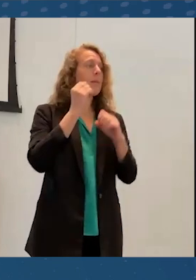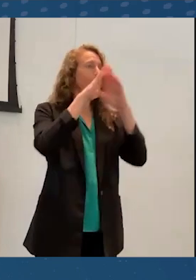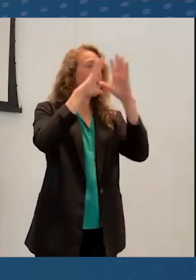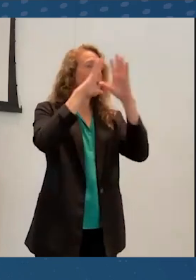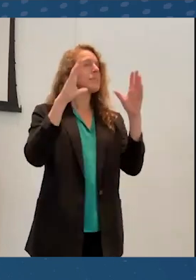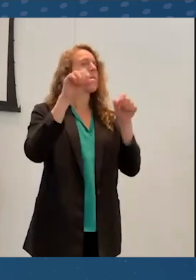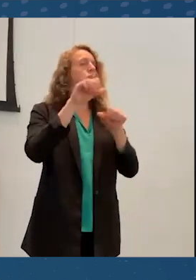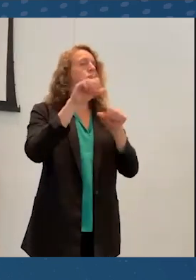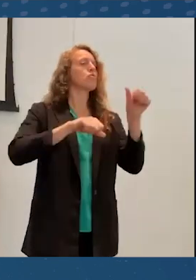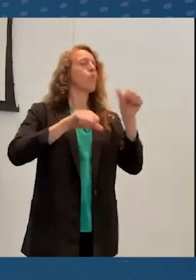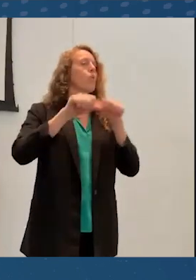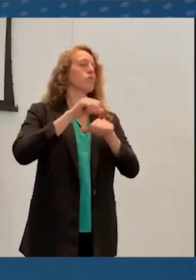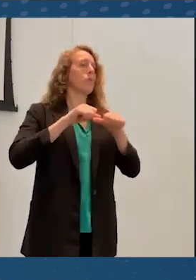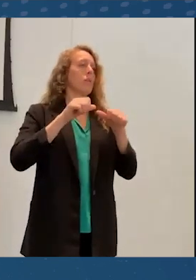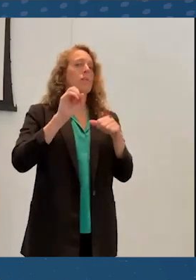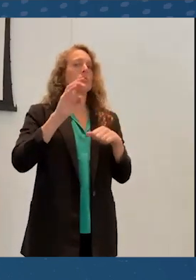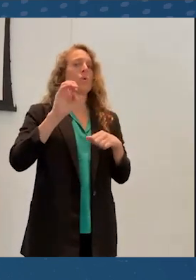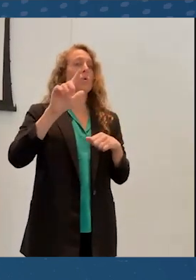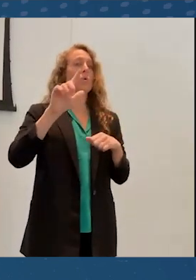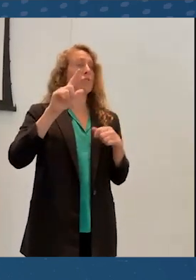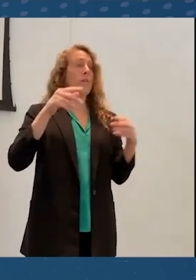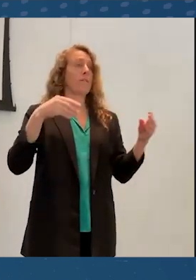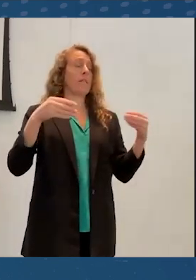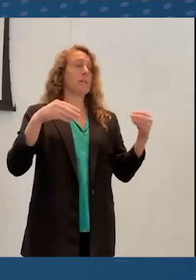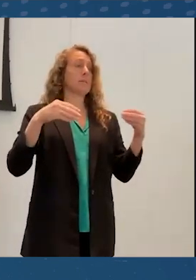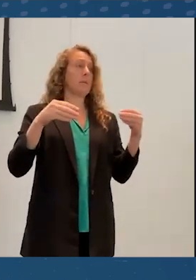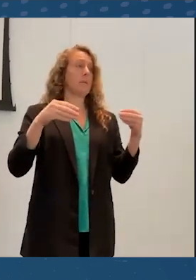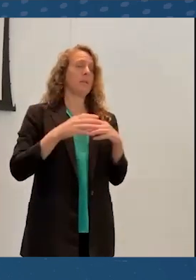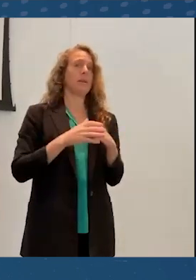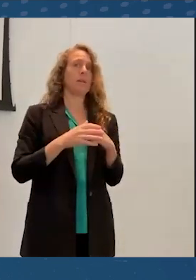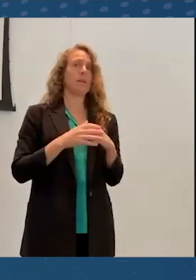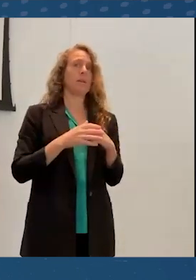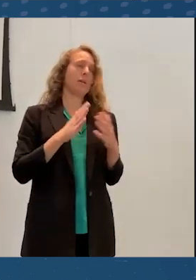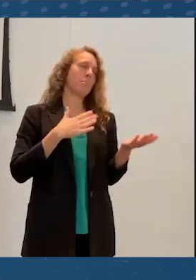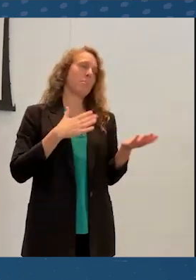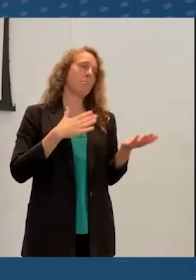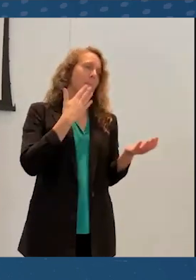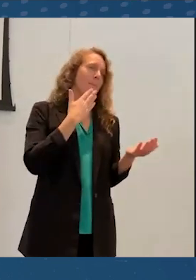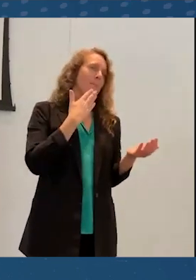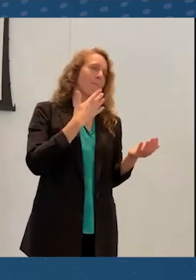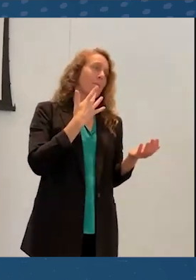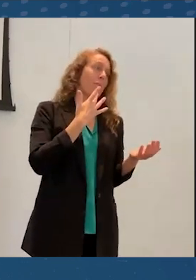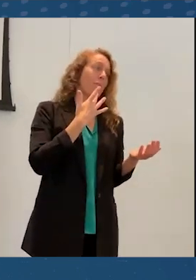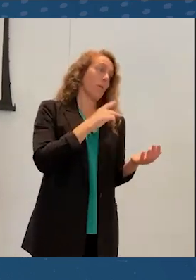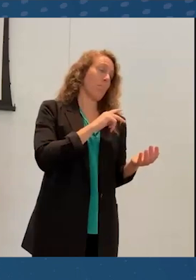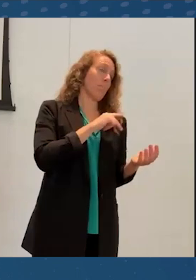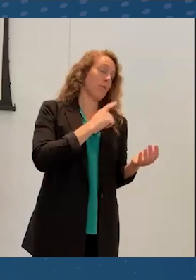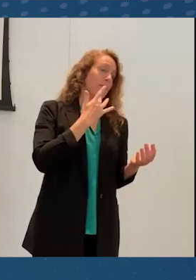So some of the work that's my personal favorite at this conference.